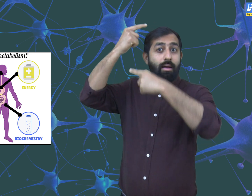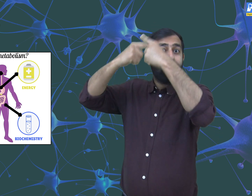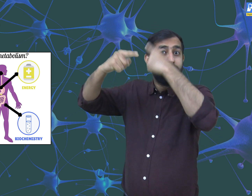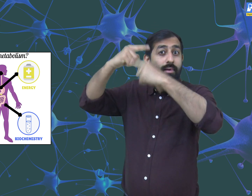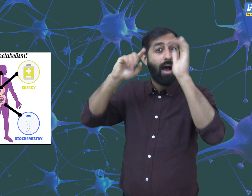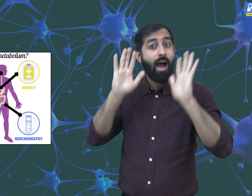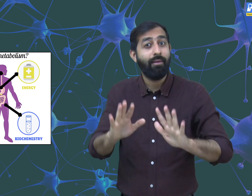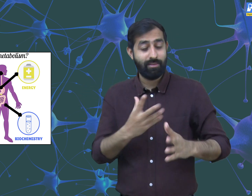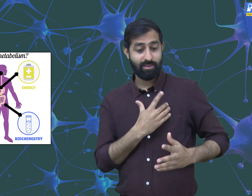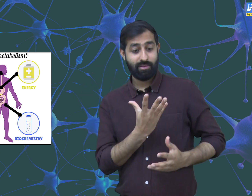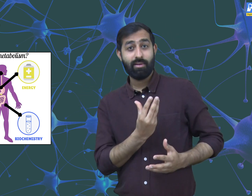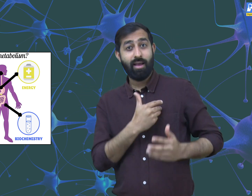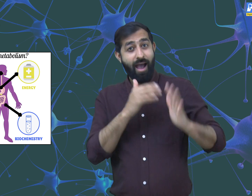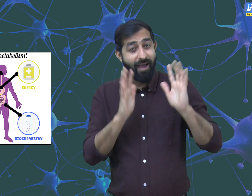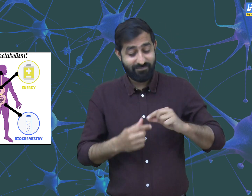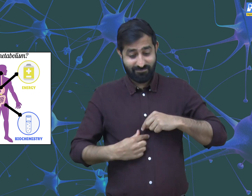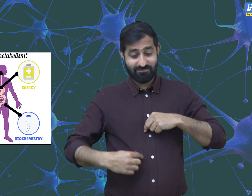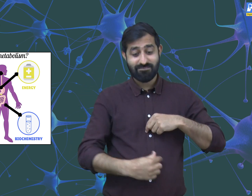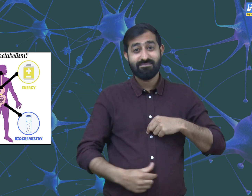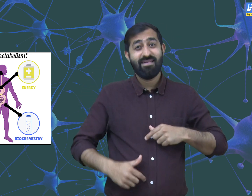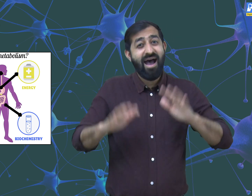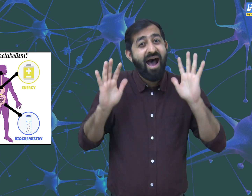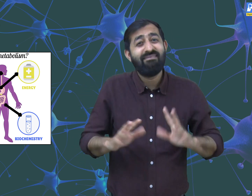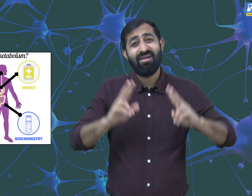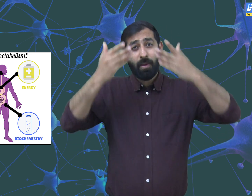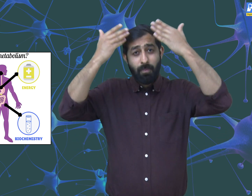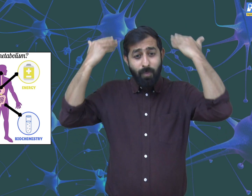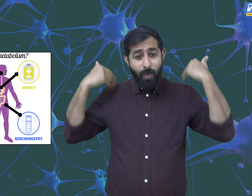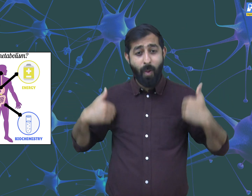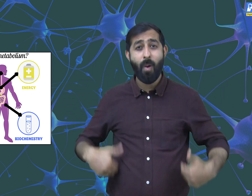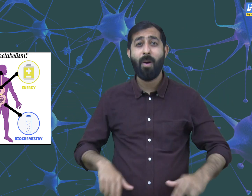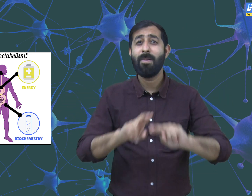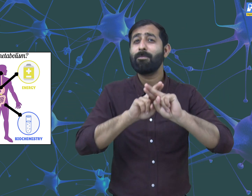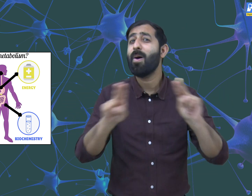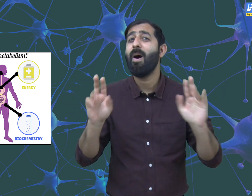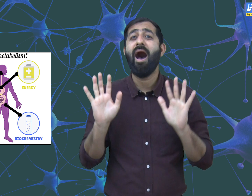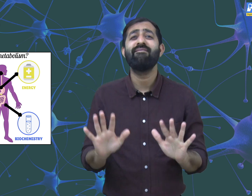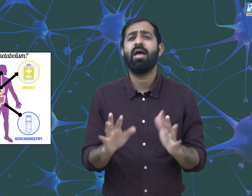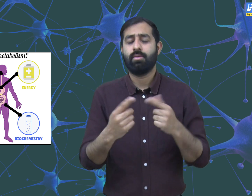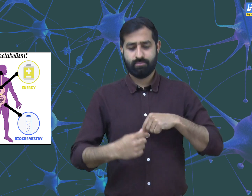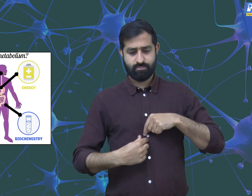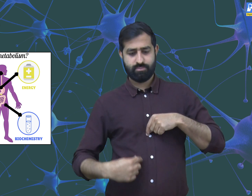function properly through these chemical reactions which take place in our body.